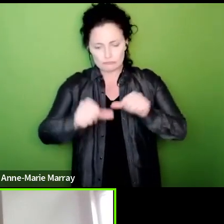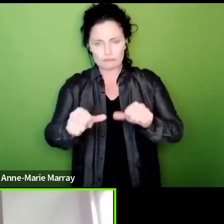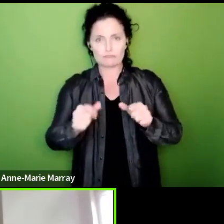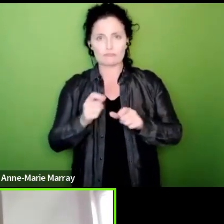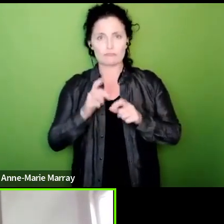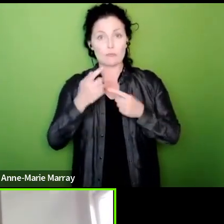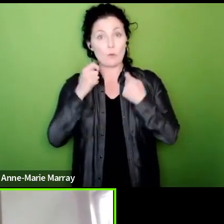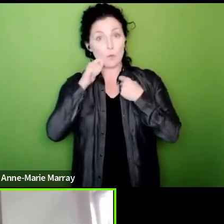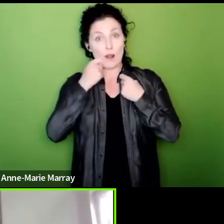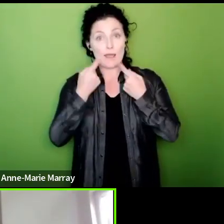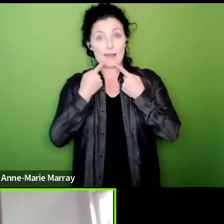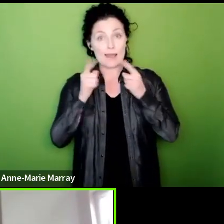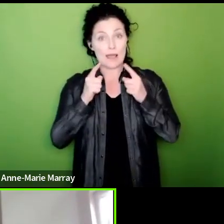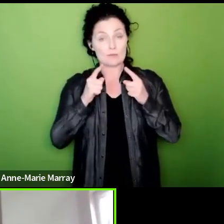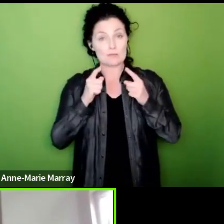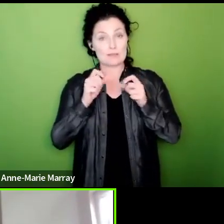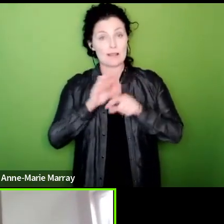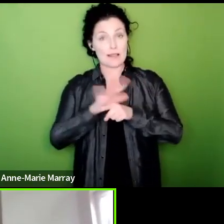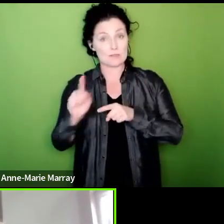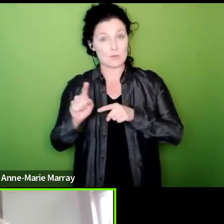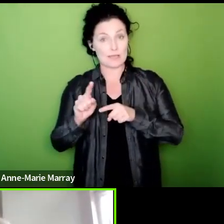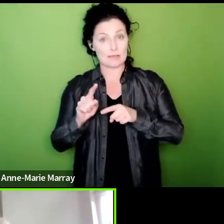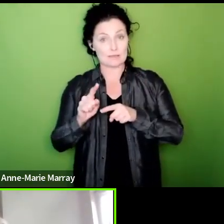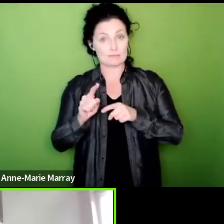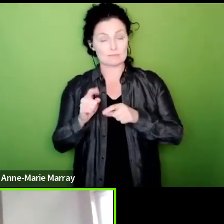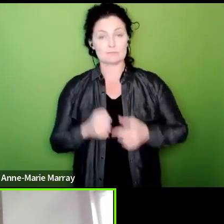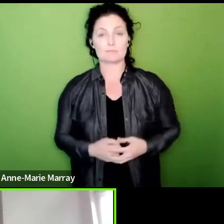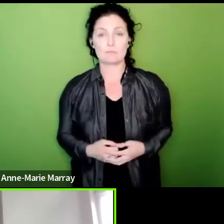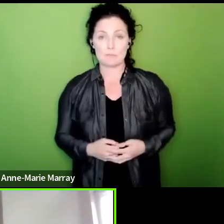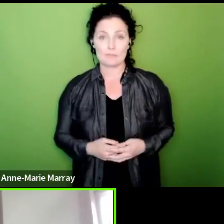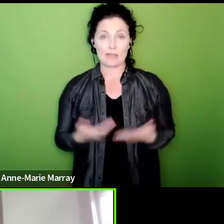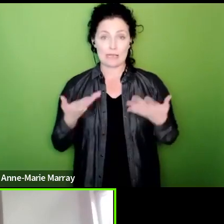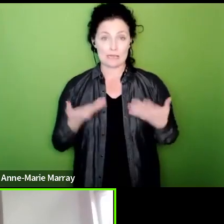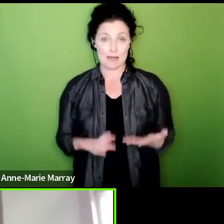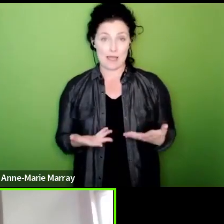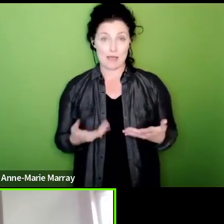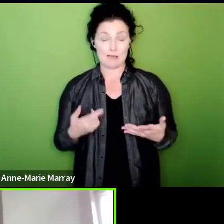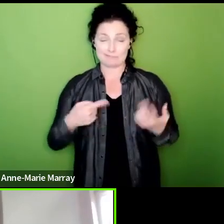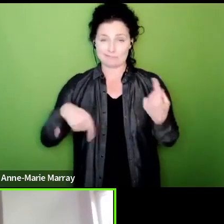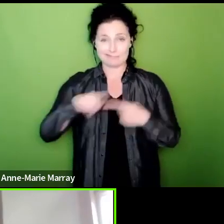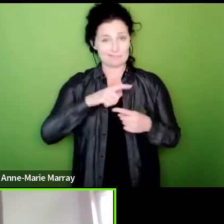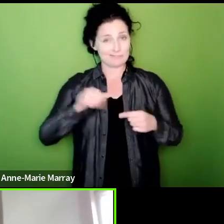so my finishing message to people now is we should be proud of what we've achieved, where you've come